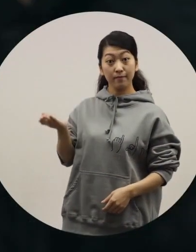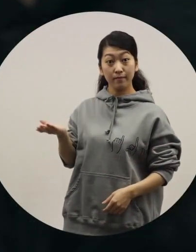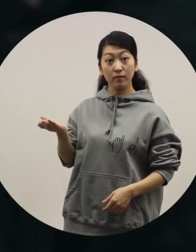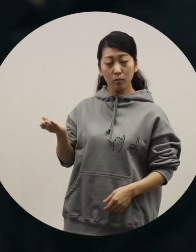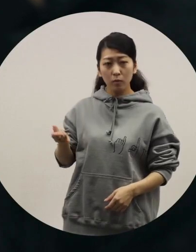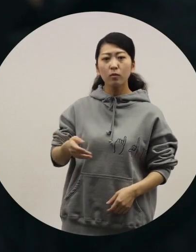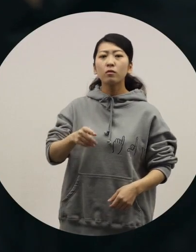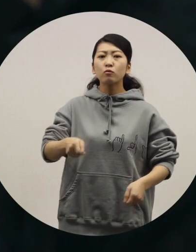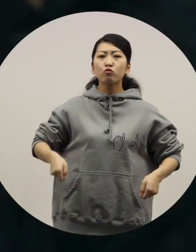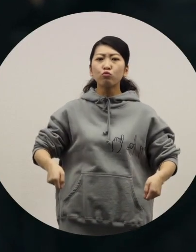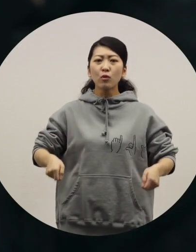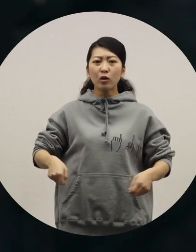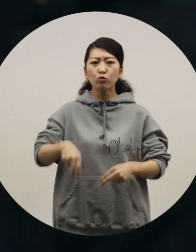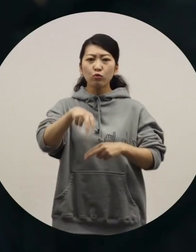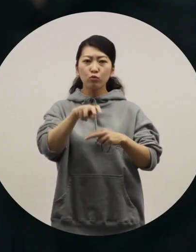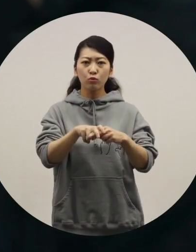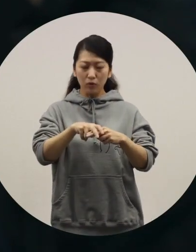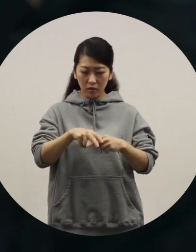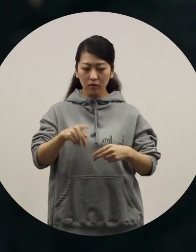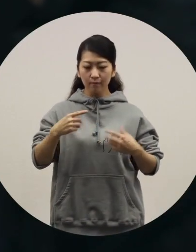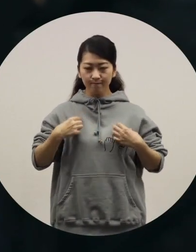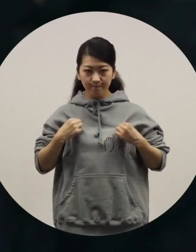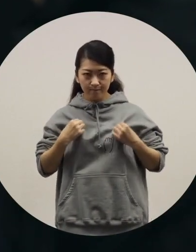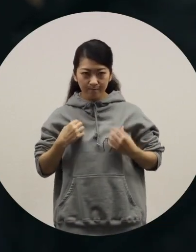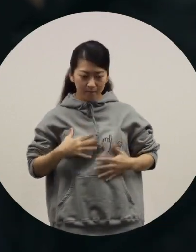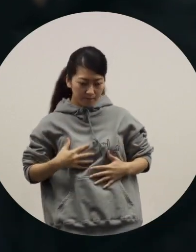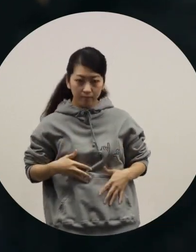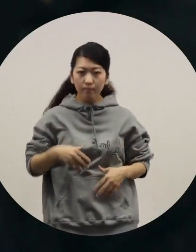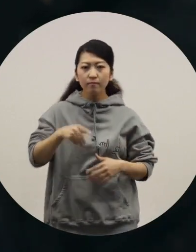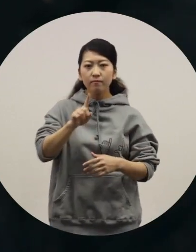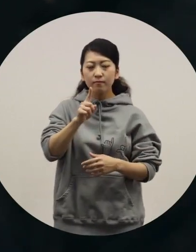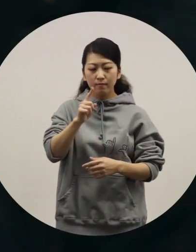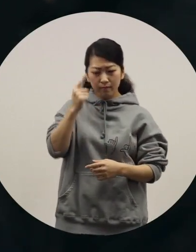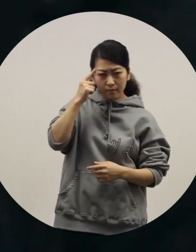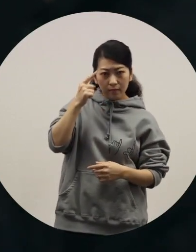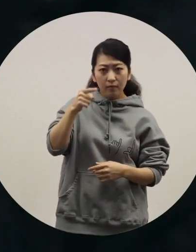what were you most careful about when using the wheelchair?